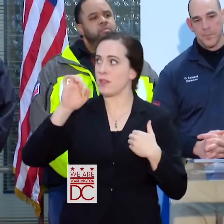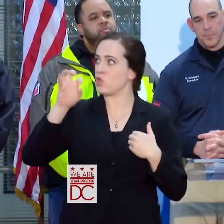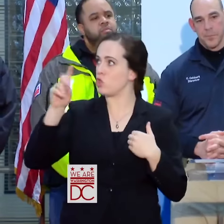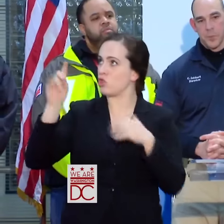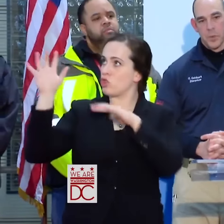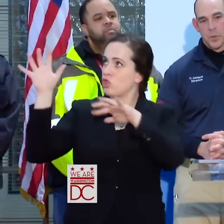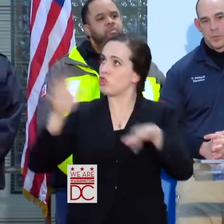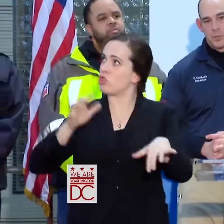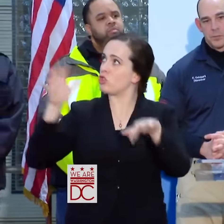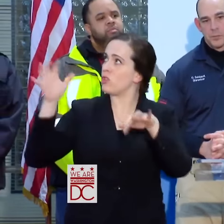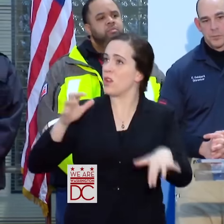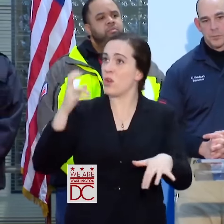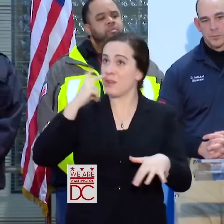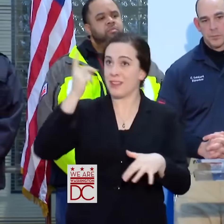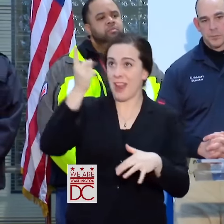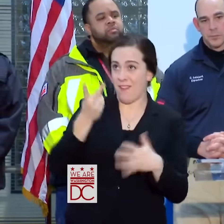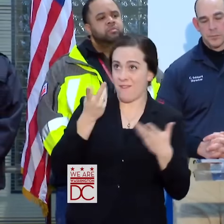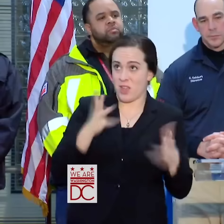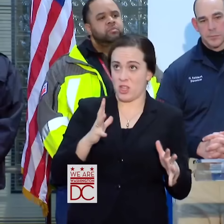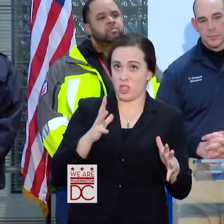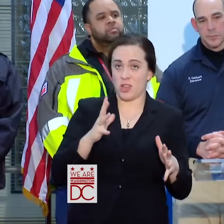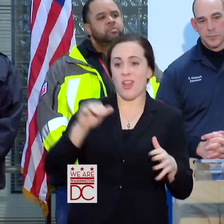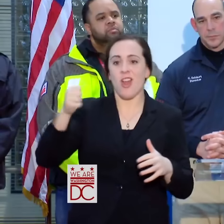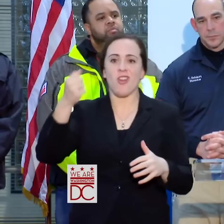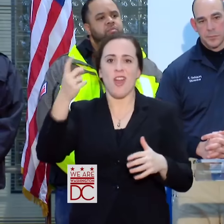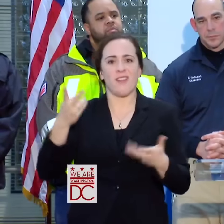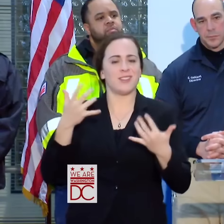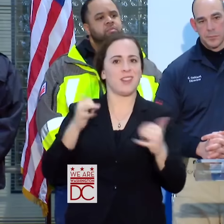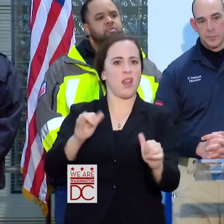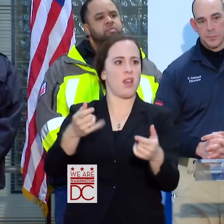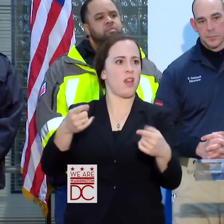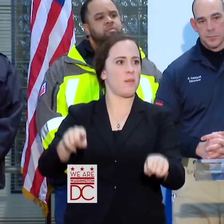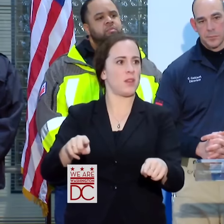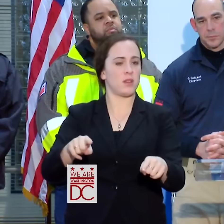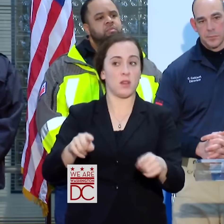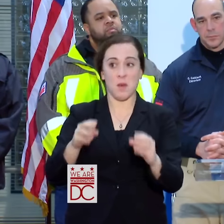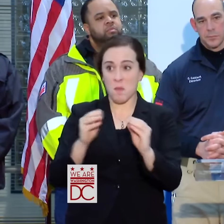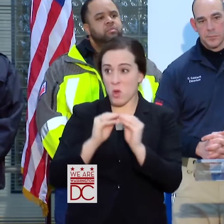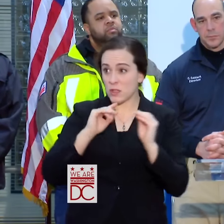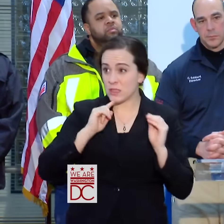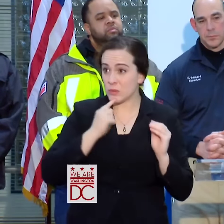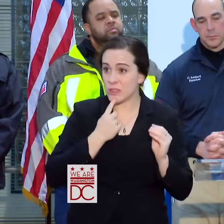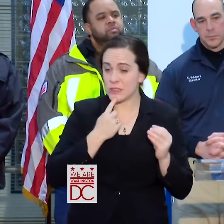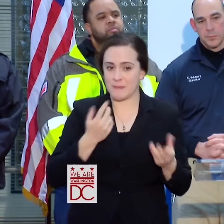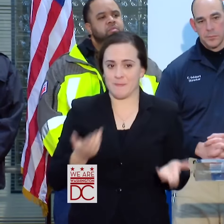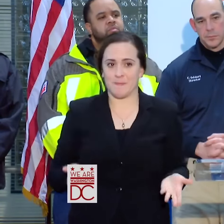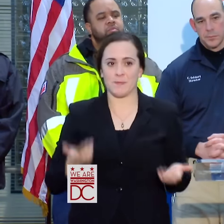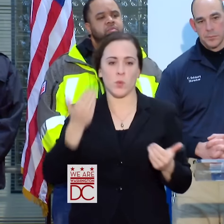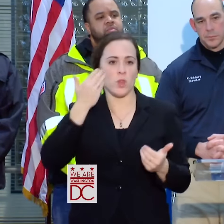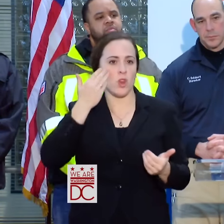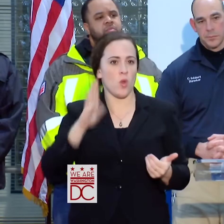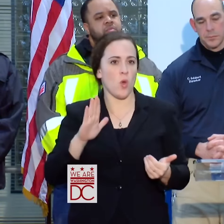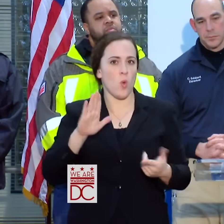THE OTHER HALF IS YET TO COME AND WE DON'T KNOW HOW MUCH MORE SIGNIFICANT THAT'S GOING TO BE IN TERMS OF WHEN.